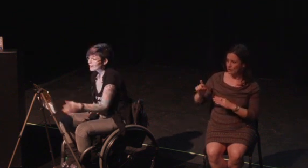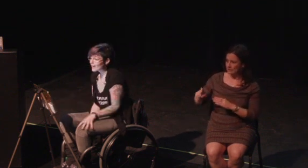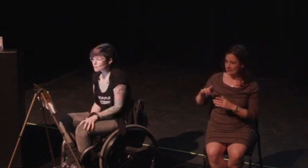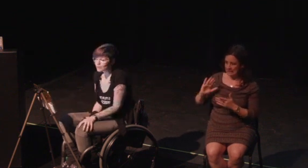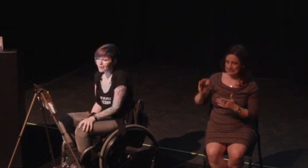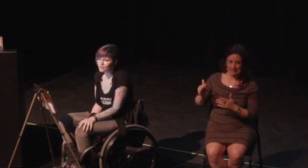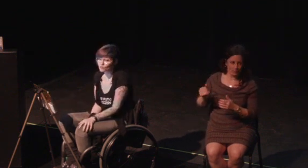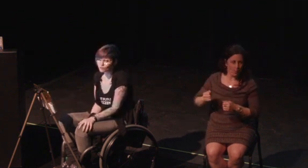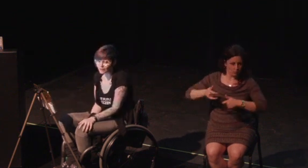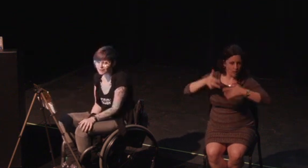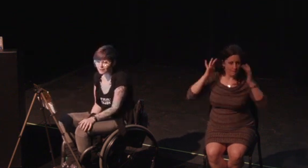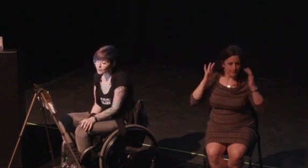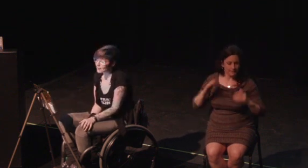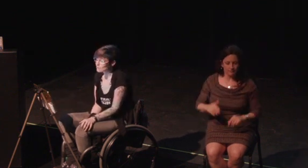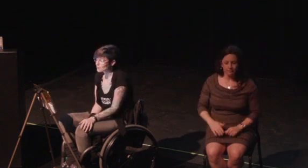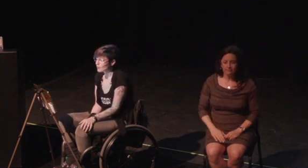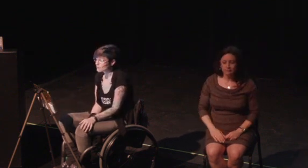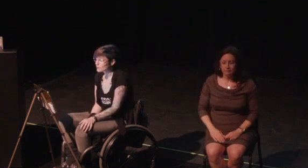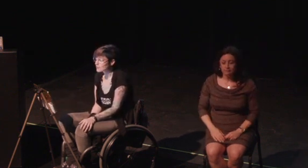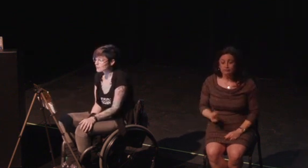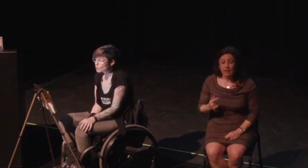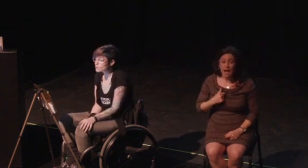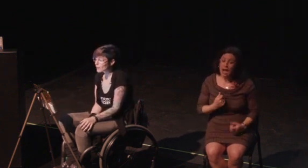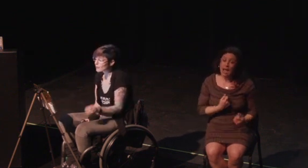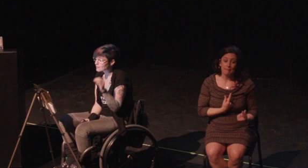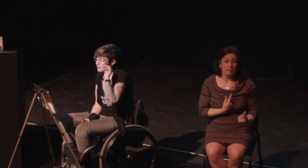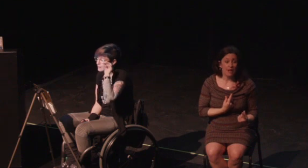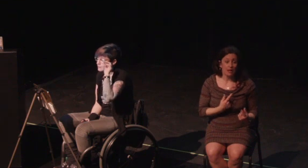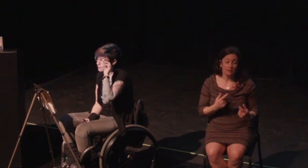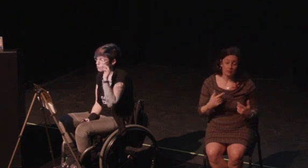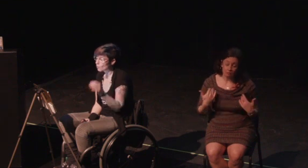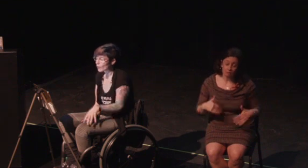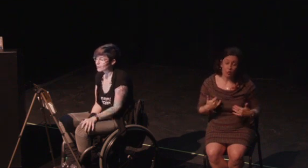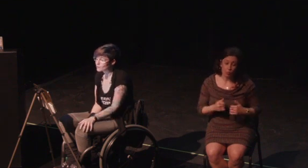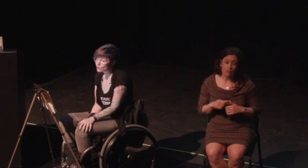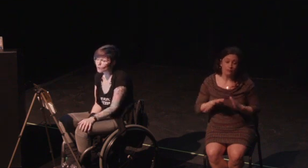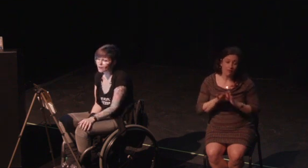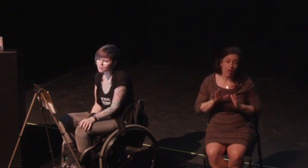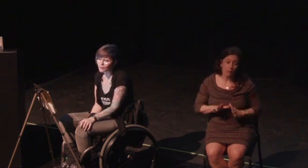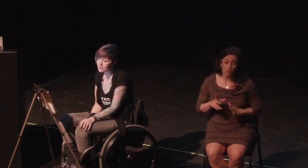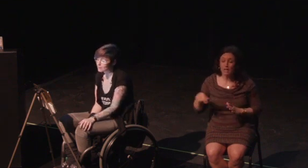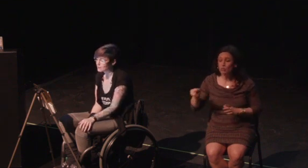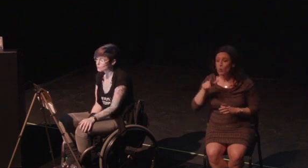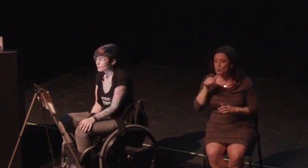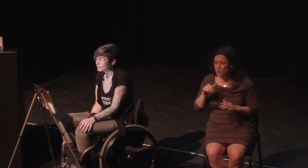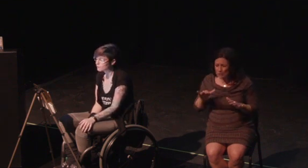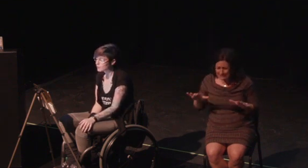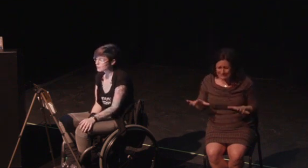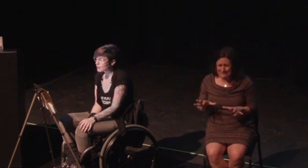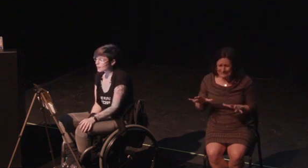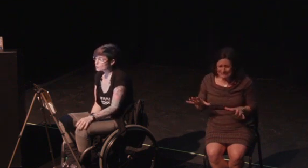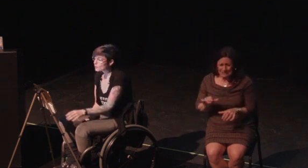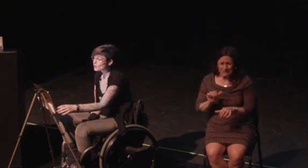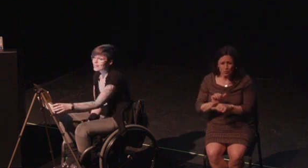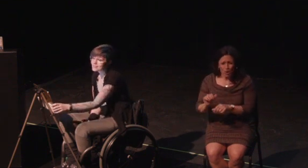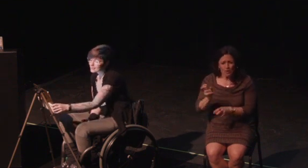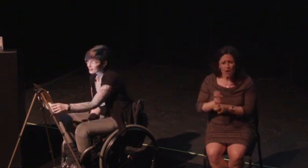I started out by believe it or not live tweeting the games I was playing. This led to people encouraging me to stream on